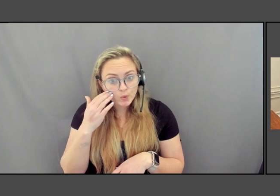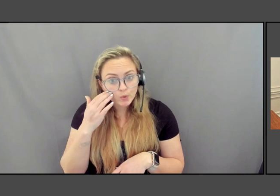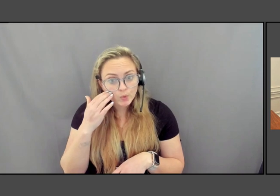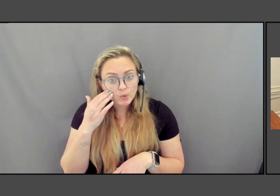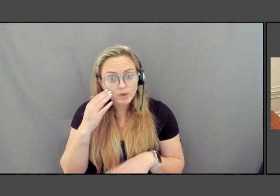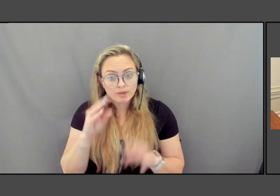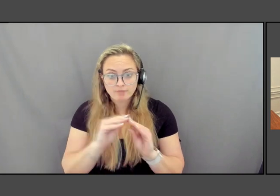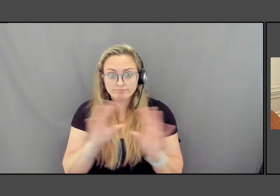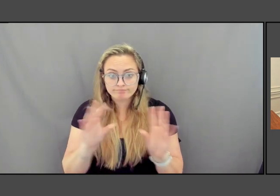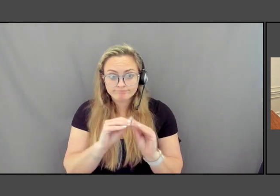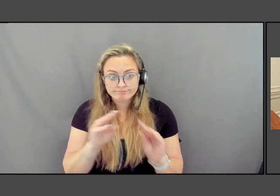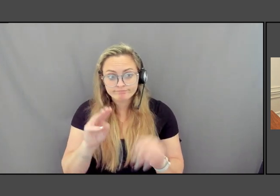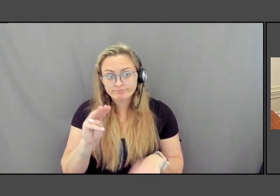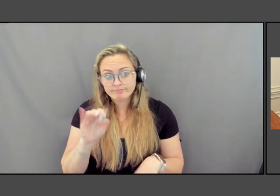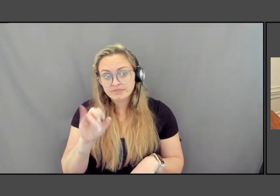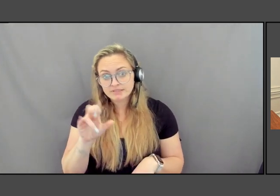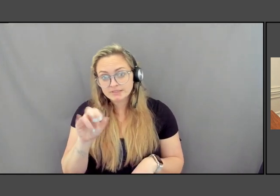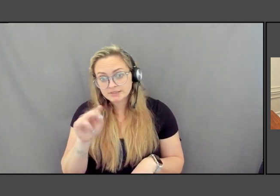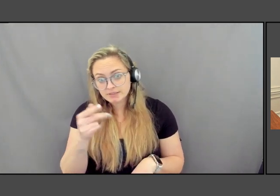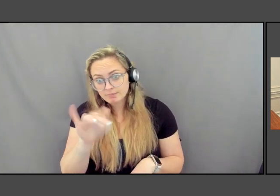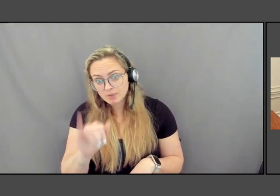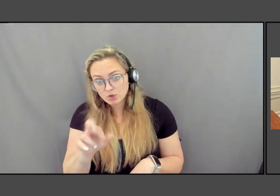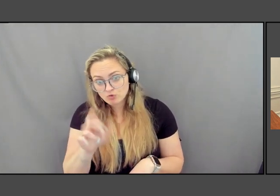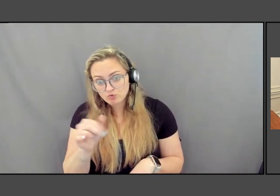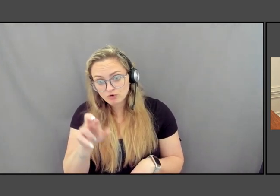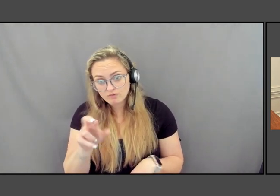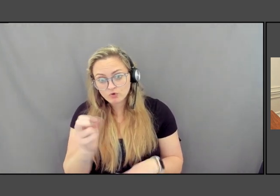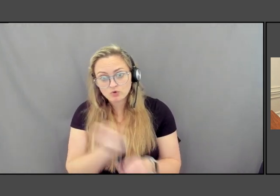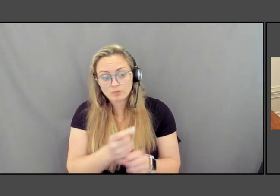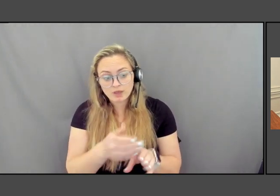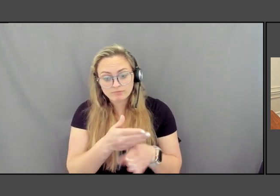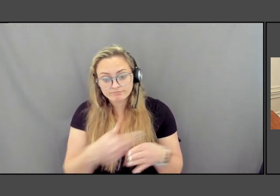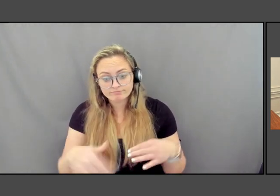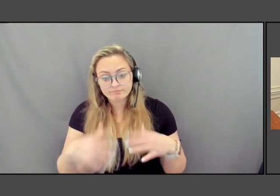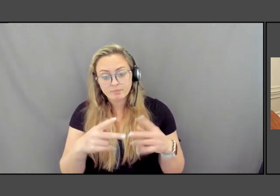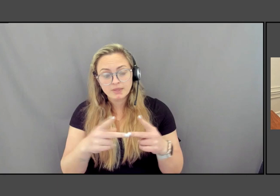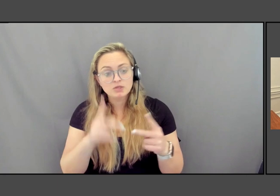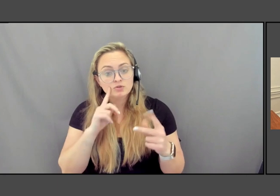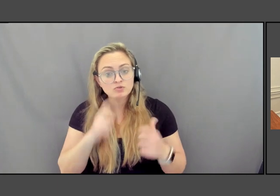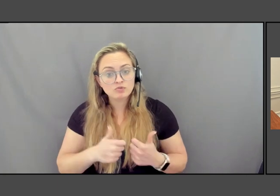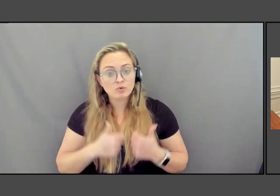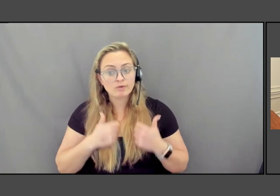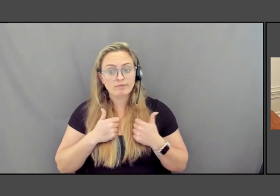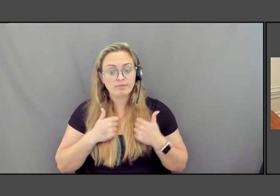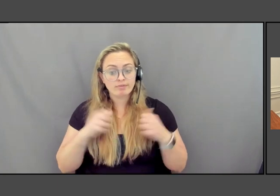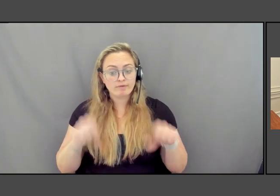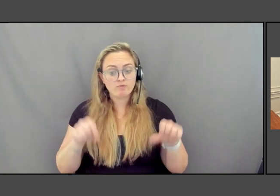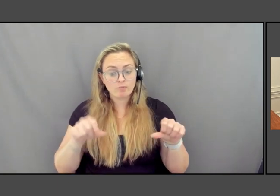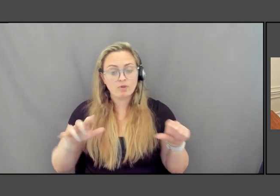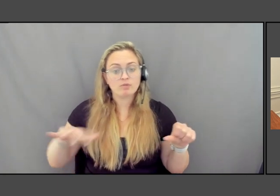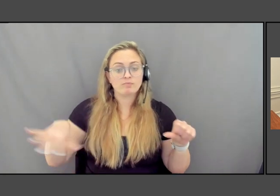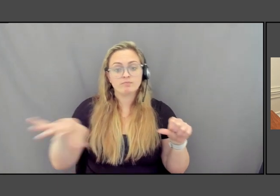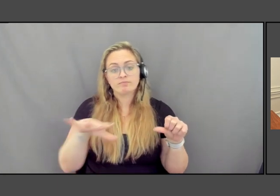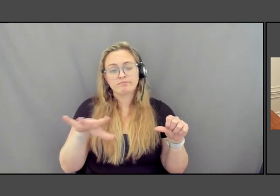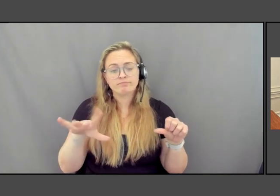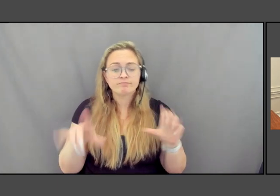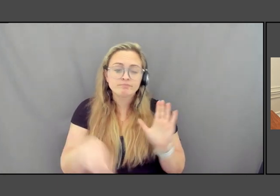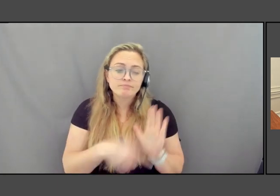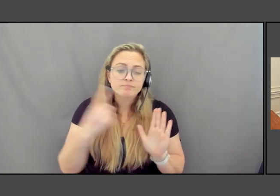River in places to make room for houses and livable acreage. Occasionally the river floods these places.